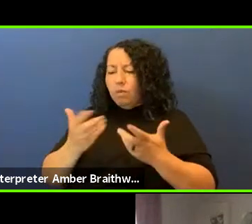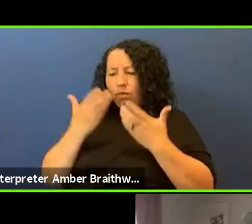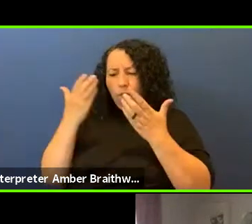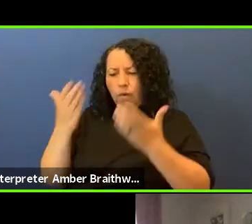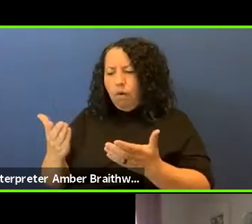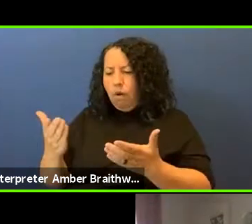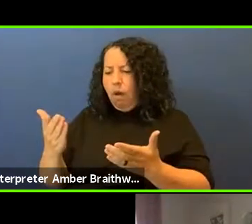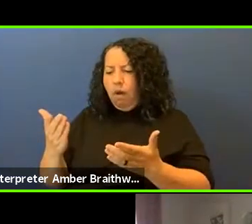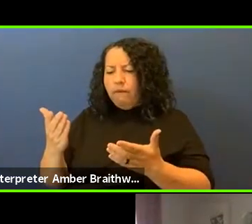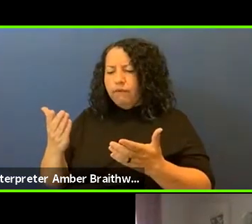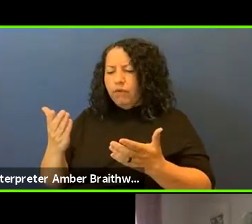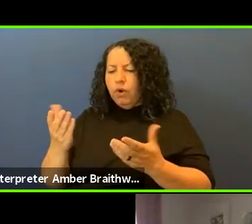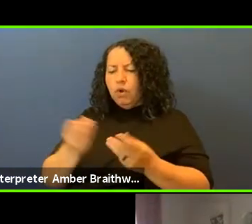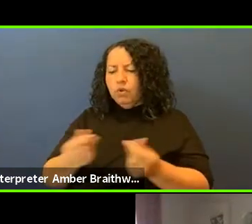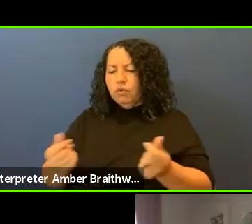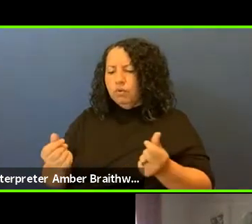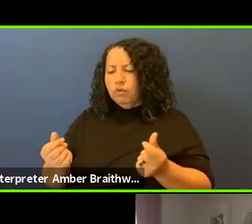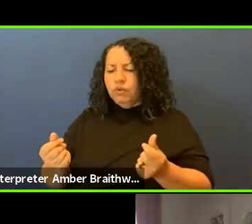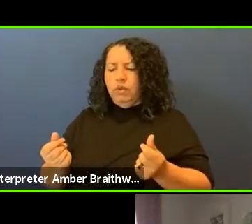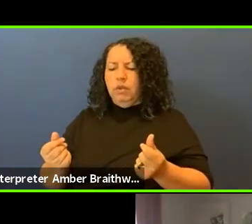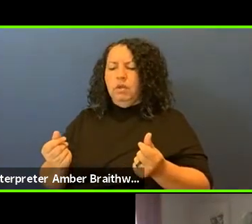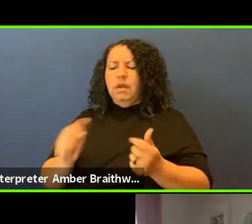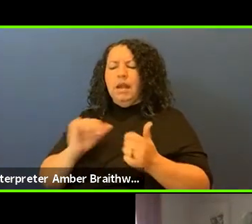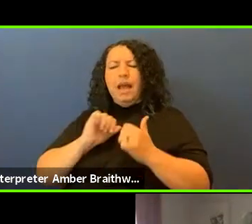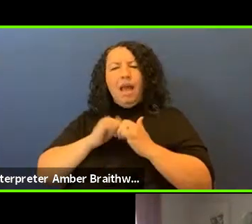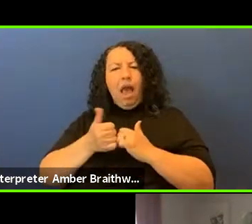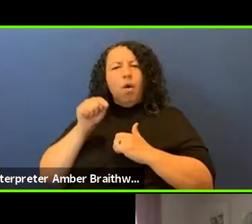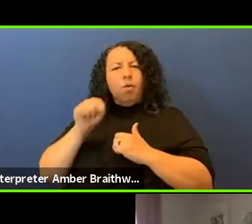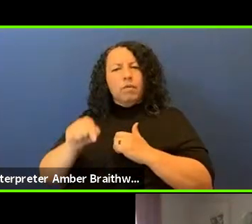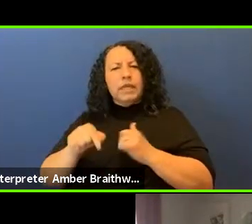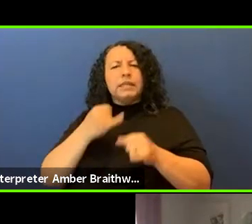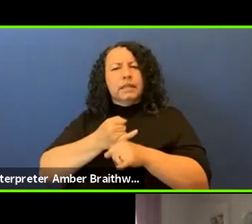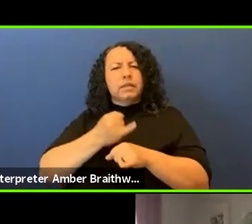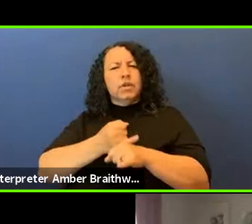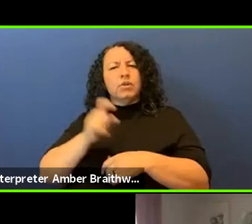in terms of how these institutions need to help dismantle what